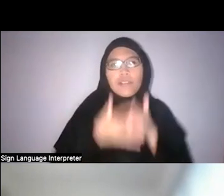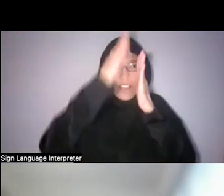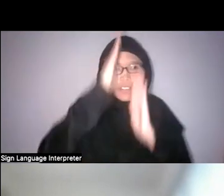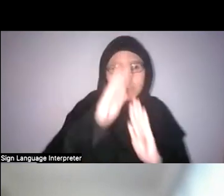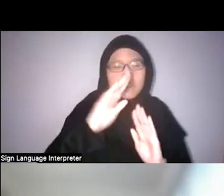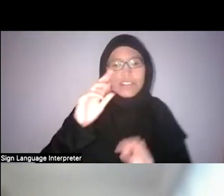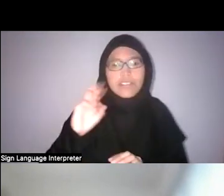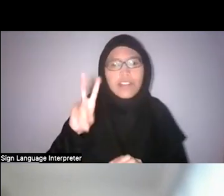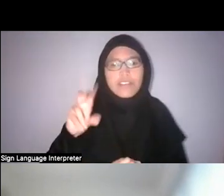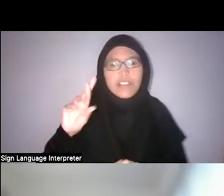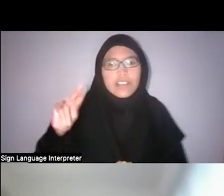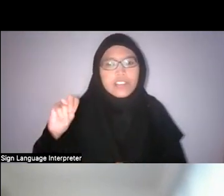Not just for sustenance or for food,